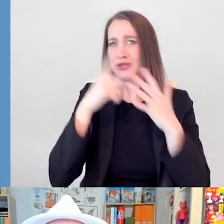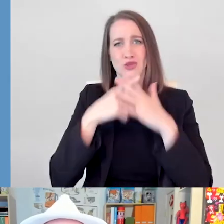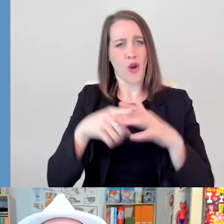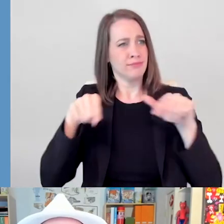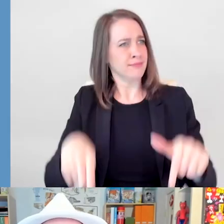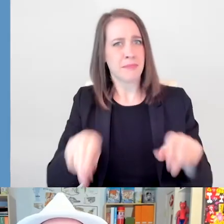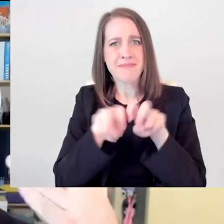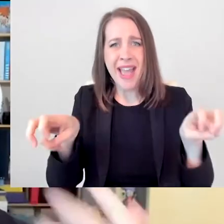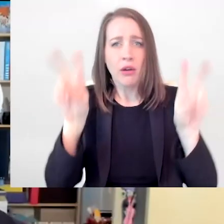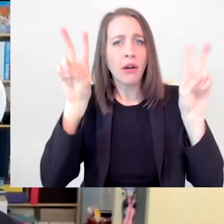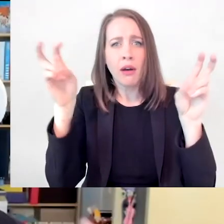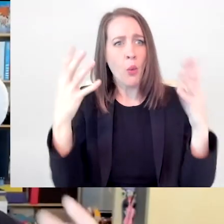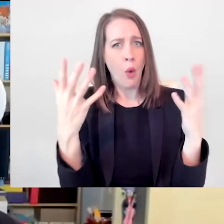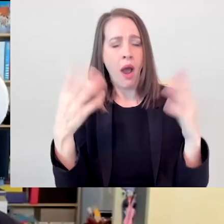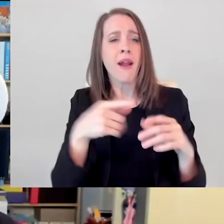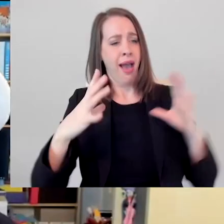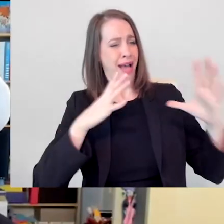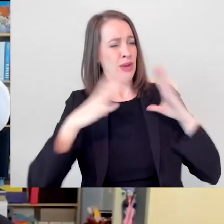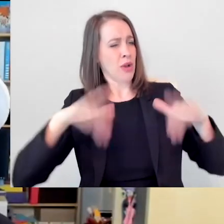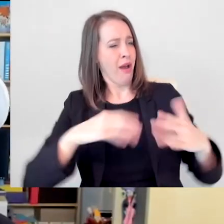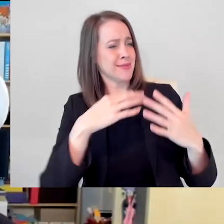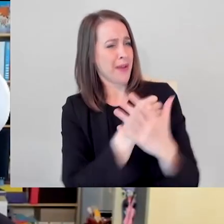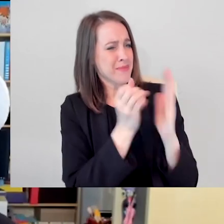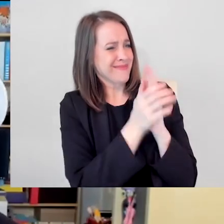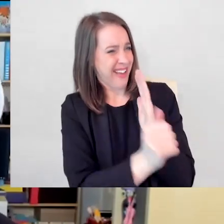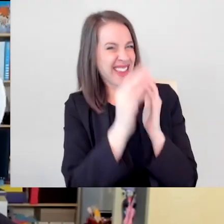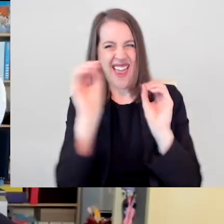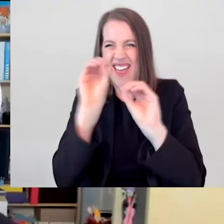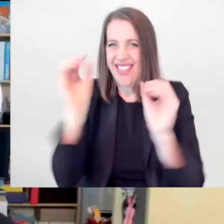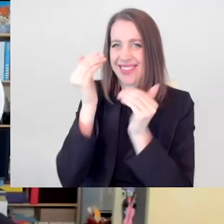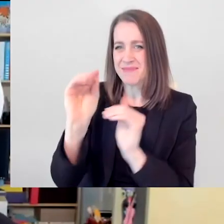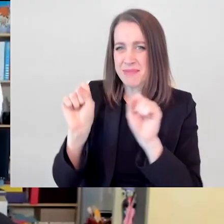of this discussion, Hollywood's Untapped Talent and Unlimited Potential.